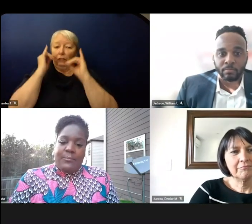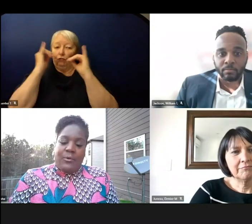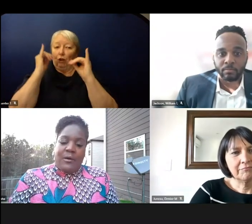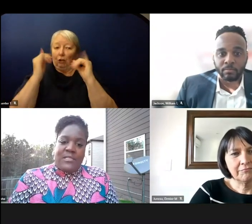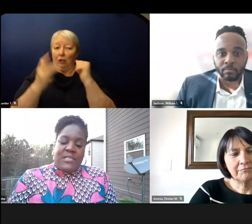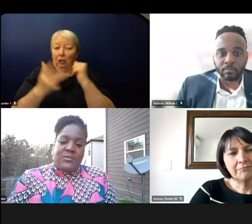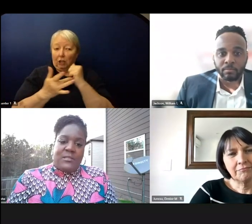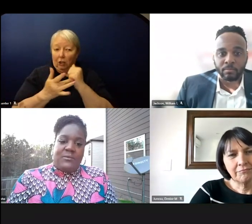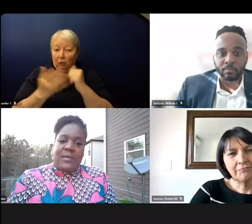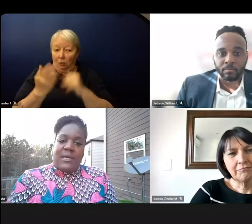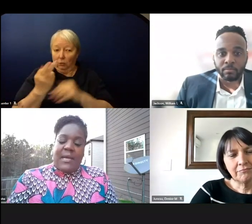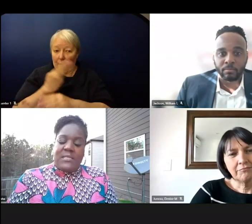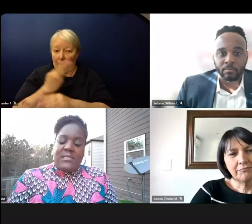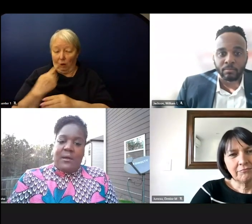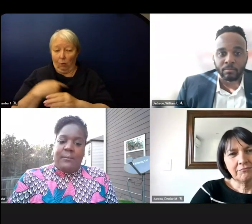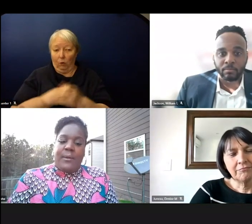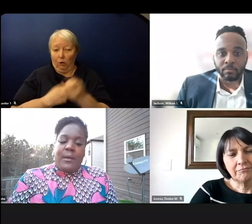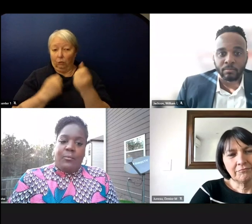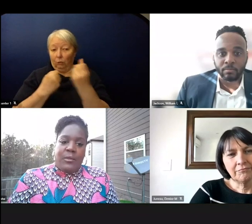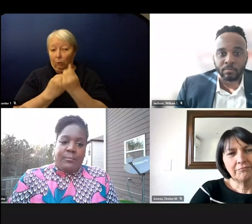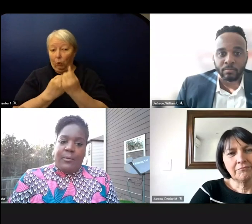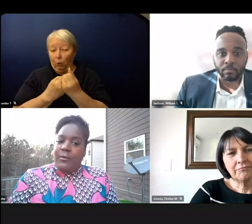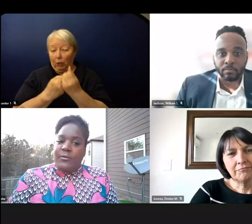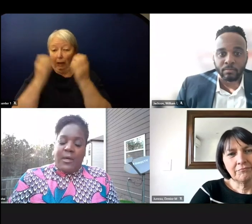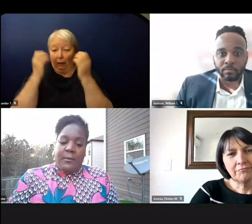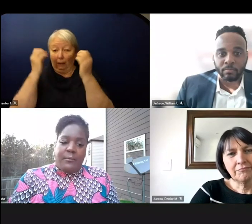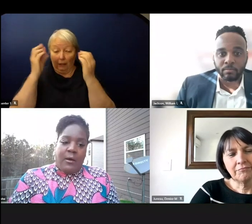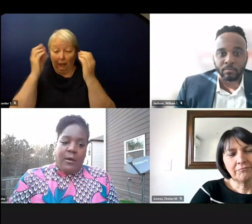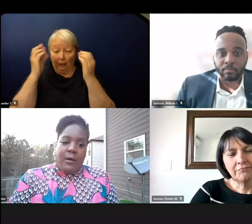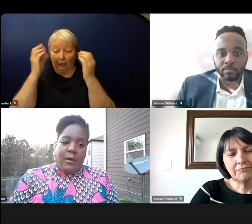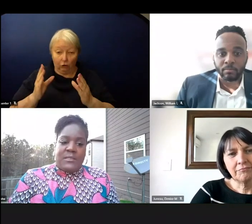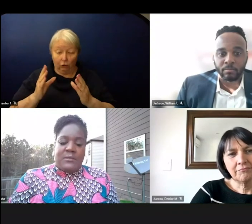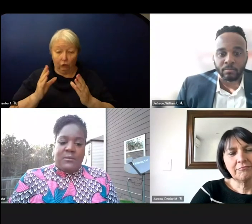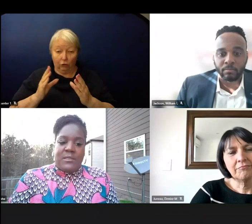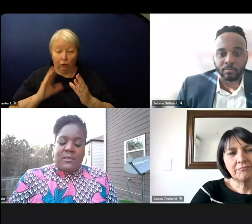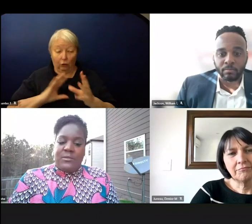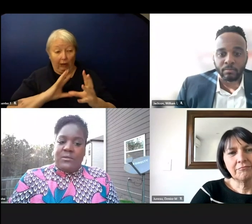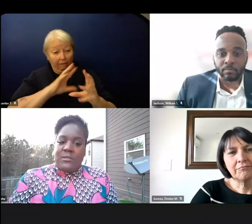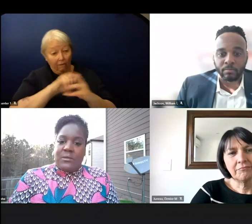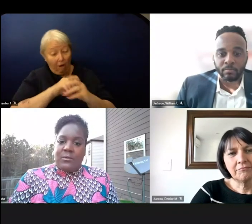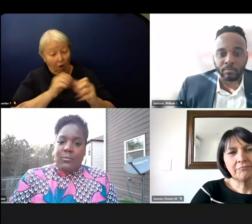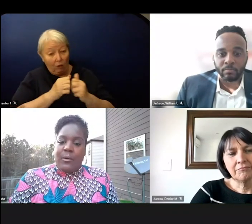teachers to engage with both our in-person students and those students learning remotely.